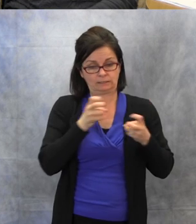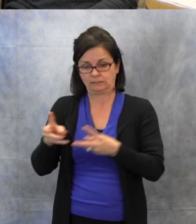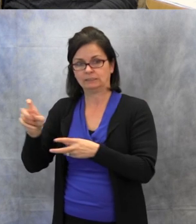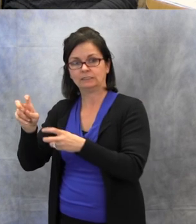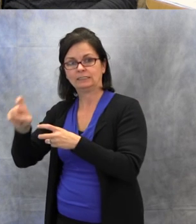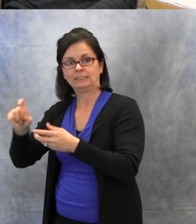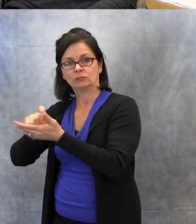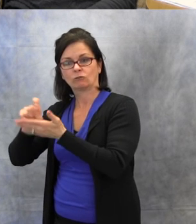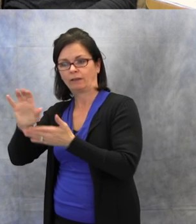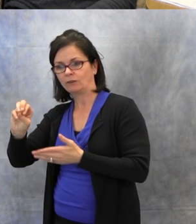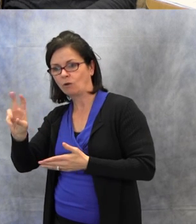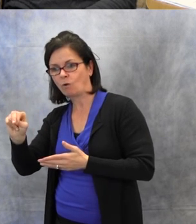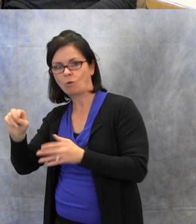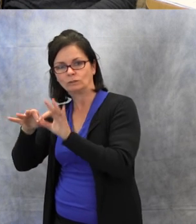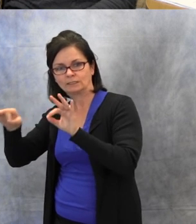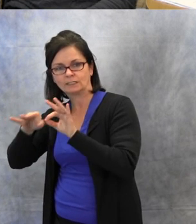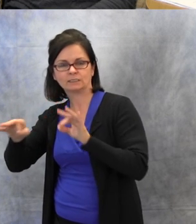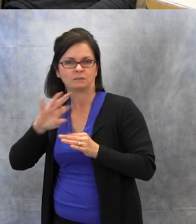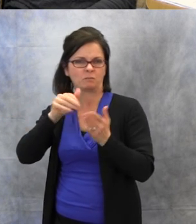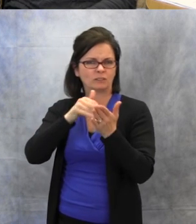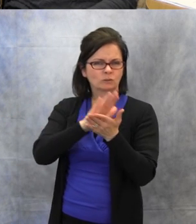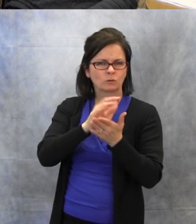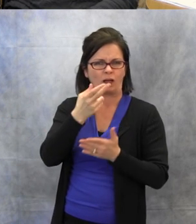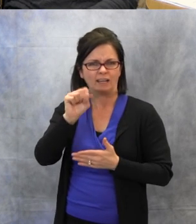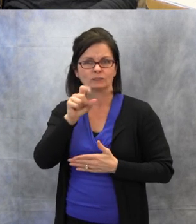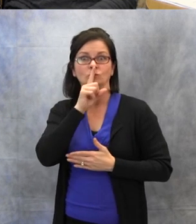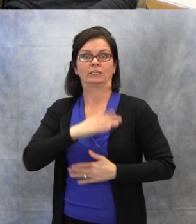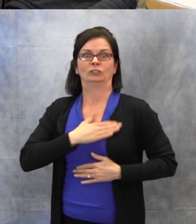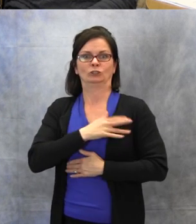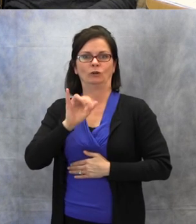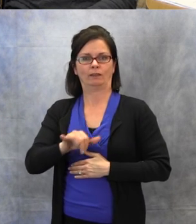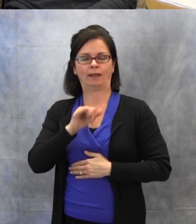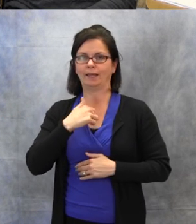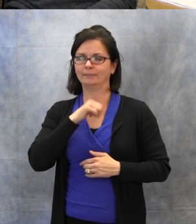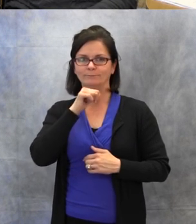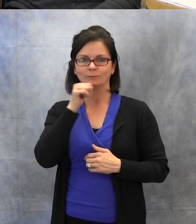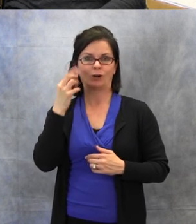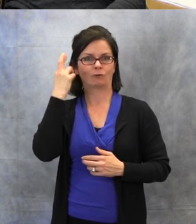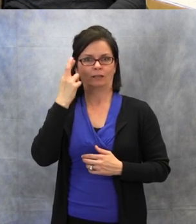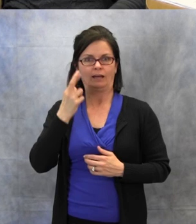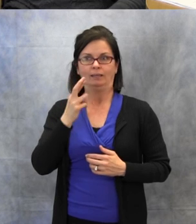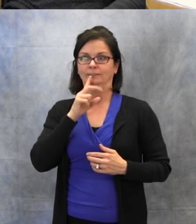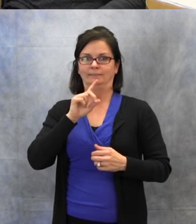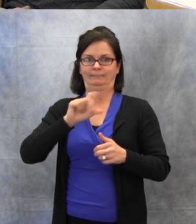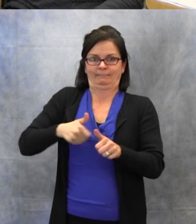some learning with that one. For the Deaf students, who are signers,